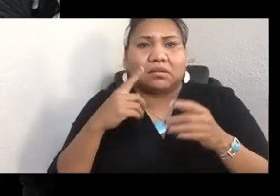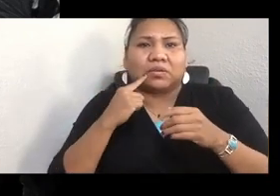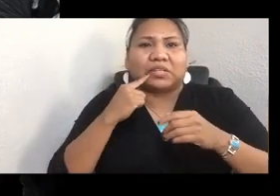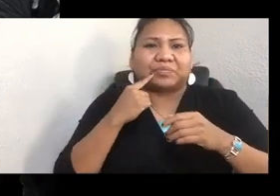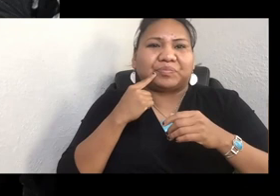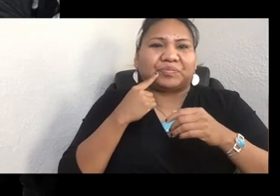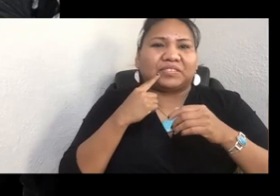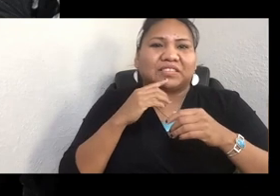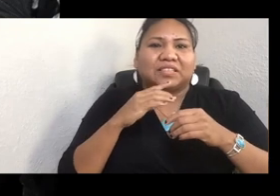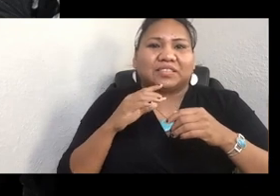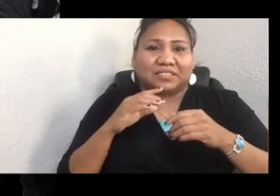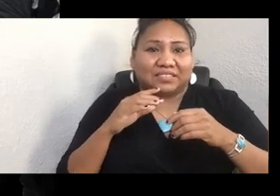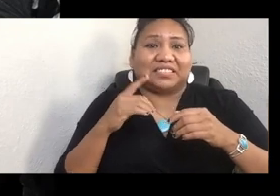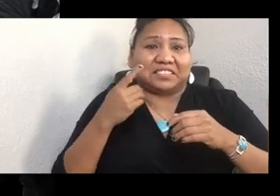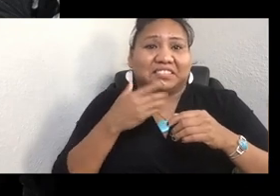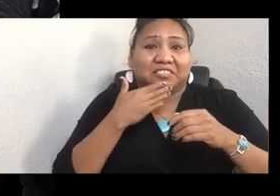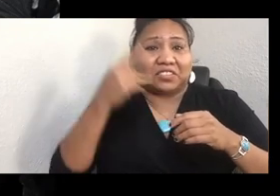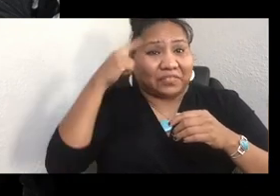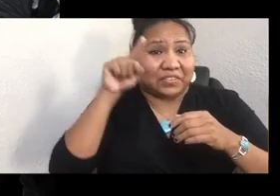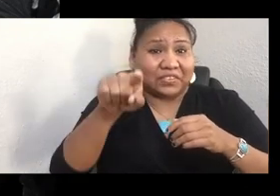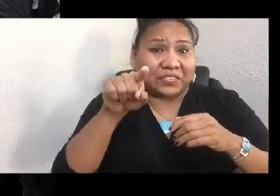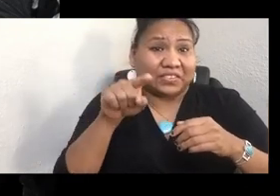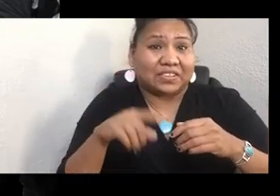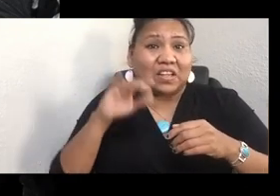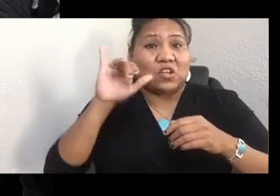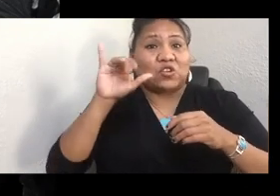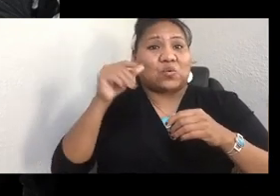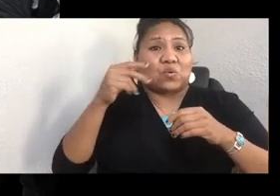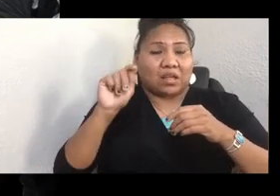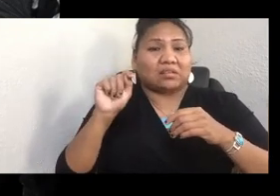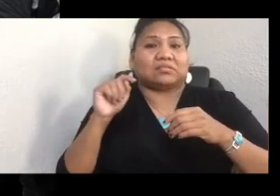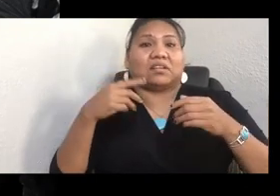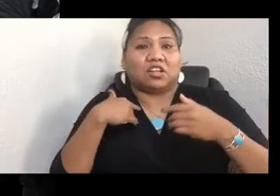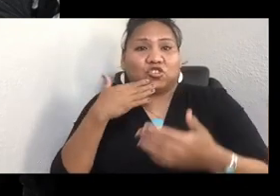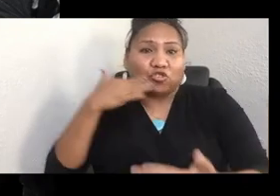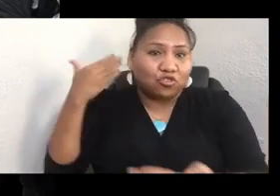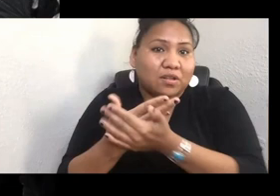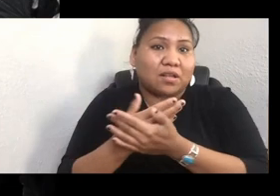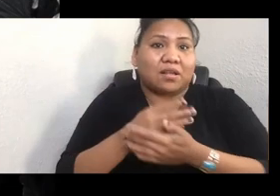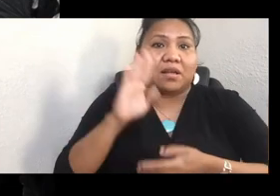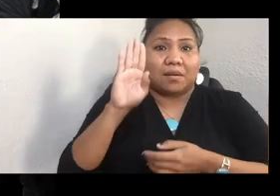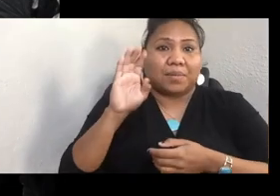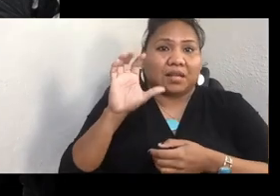because it's like yogurt, how yogurt has its Vassilis good bacteria. That's the same thing in sour poi. And Hawaiians who eat a lot of sour poi